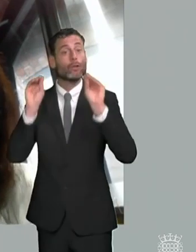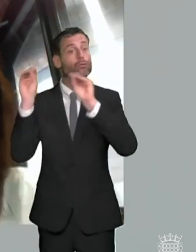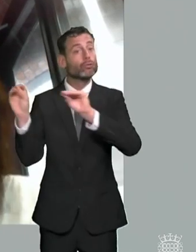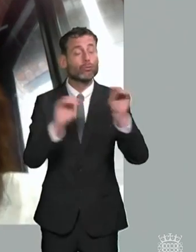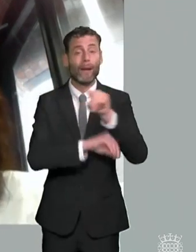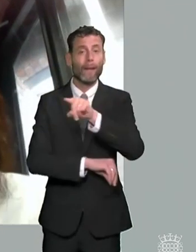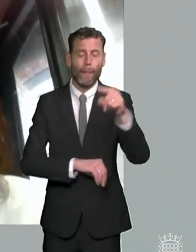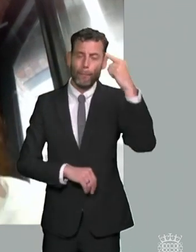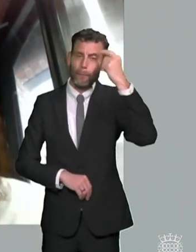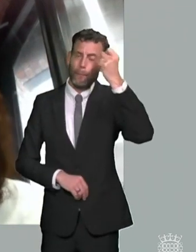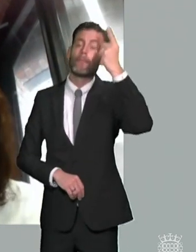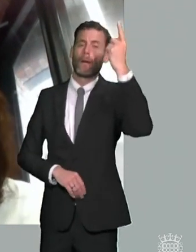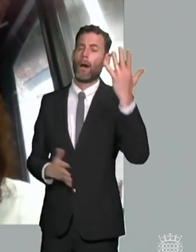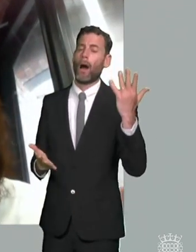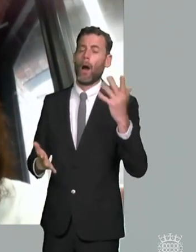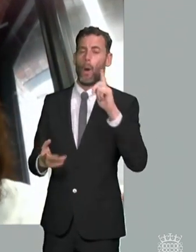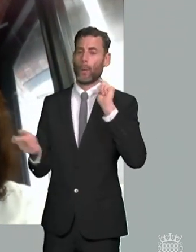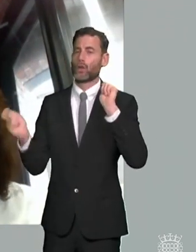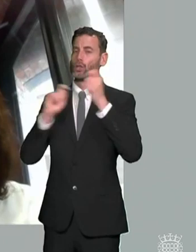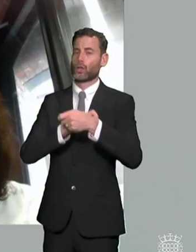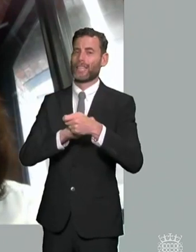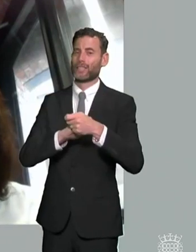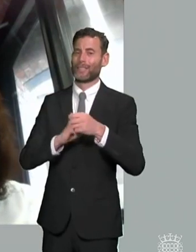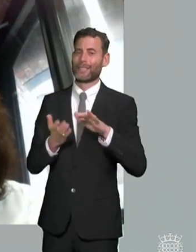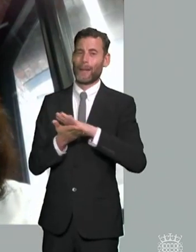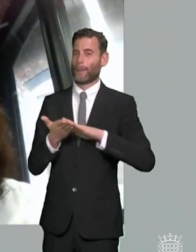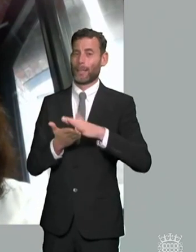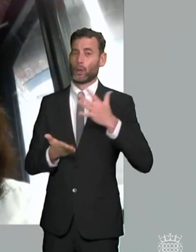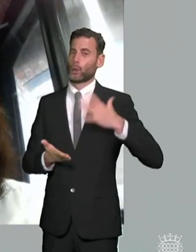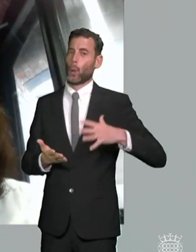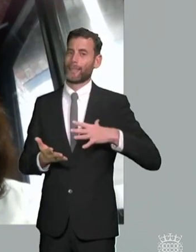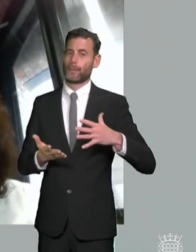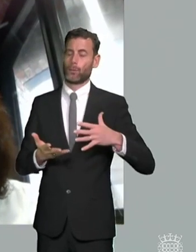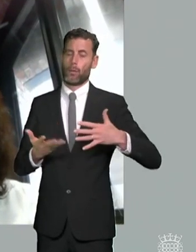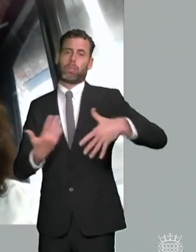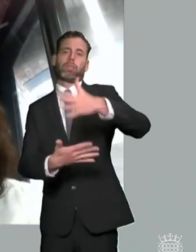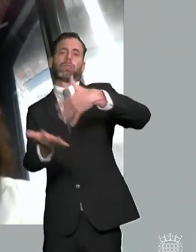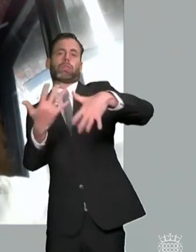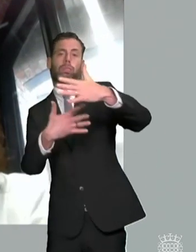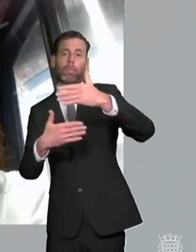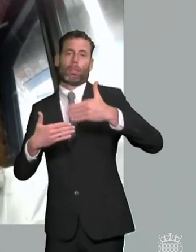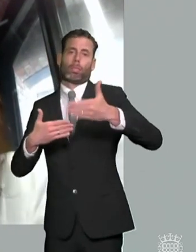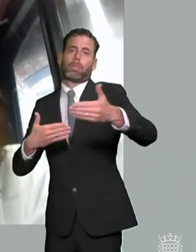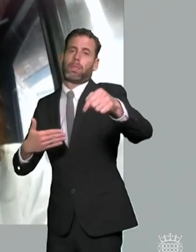we would we would ultimately avoid the kind of cost um of of those kind of you know tribunal